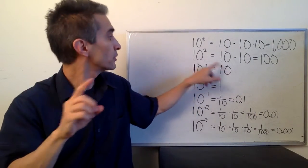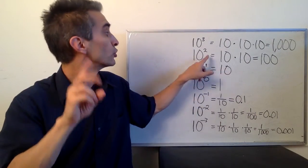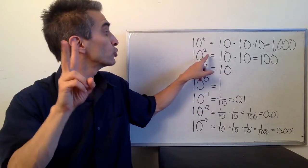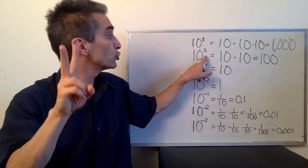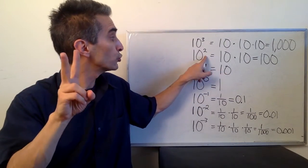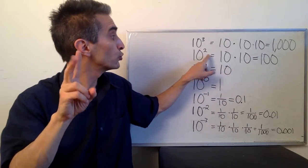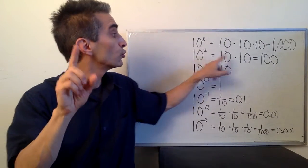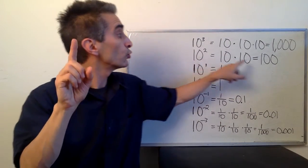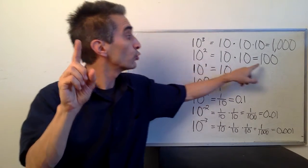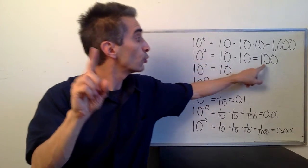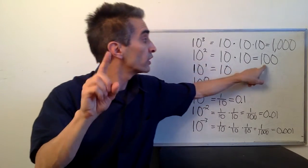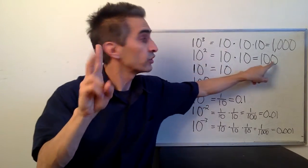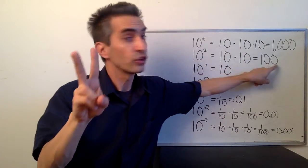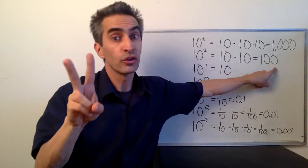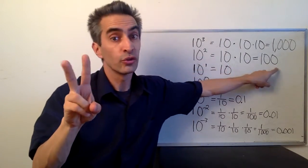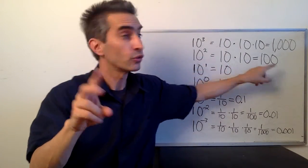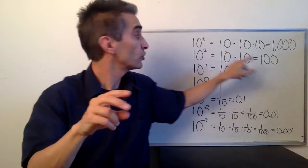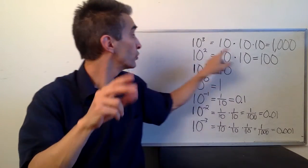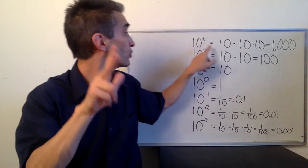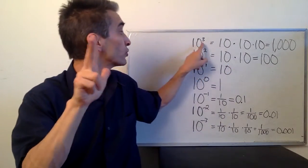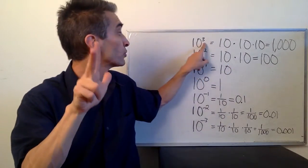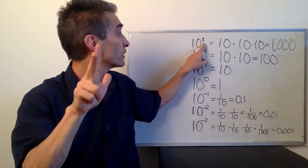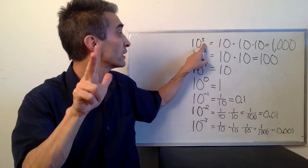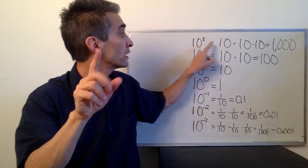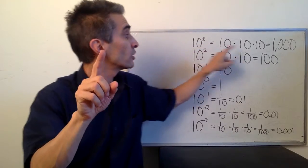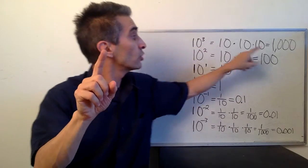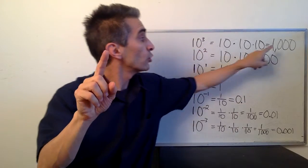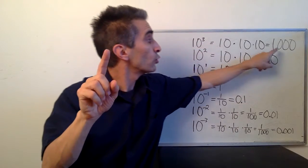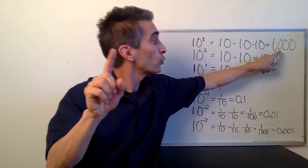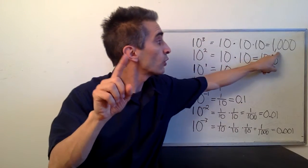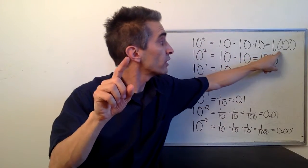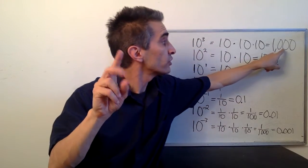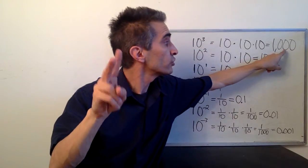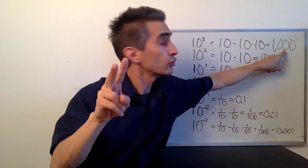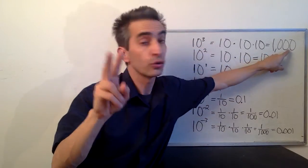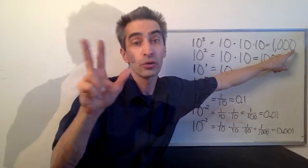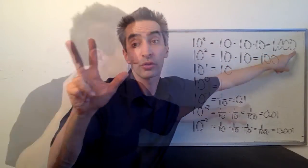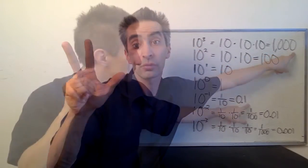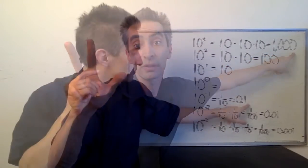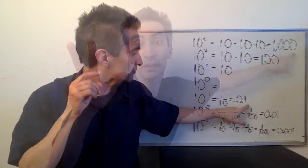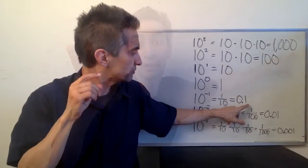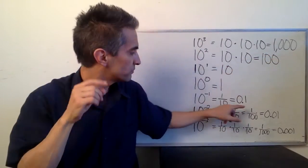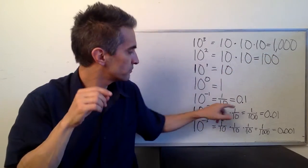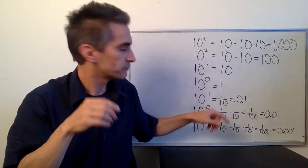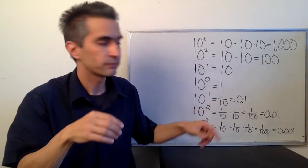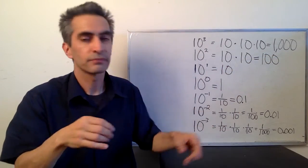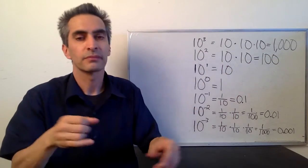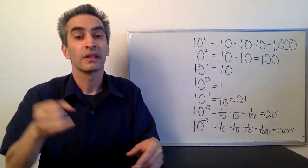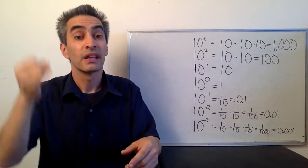There's 10 to the 1st we added a zero, 10 to the 2nd we added two zeros. 10 to the 3rd we add three 0's.